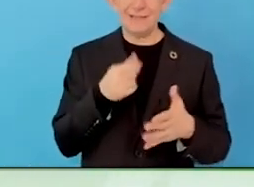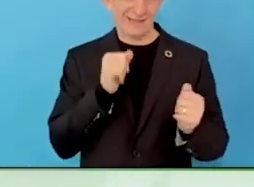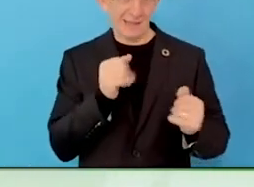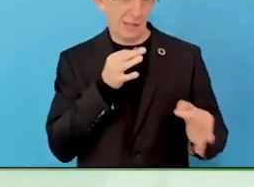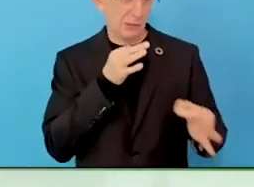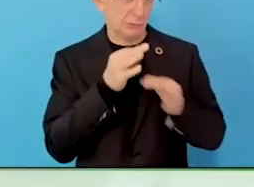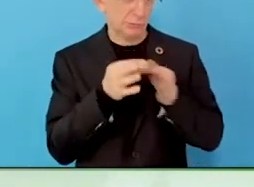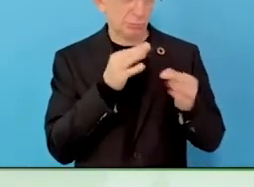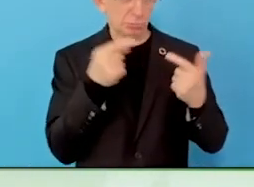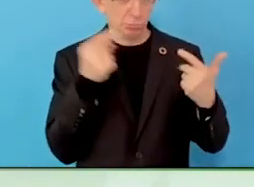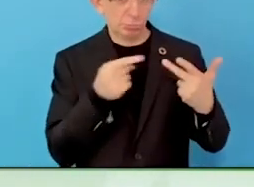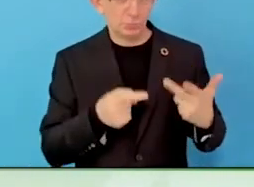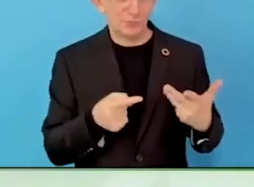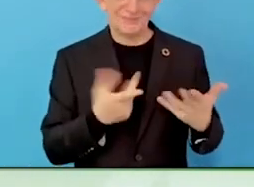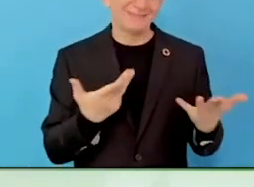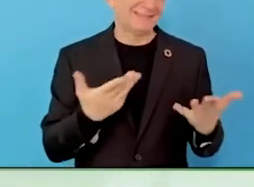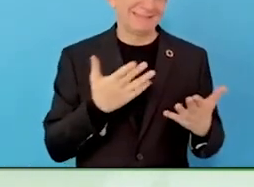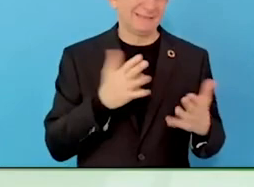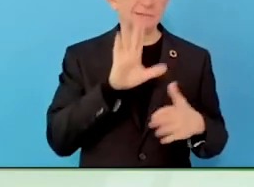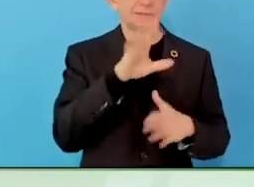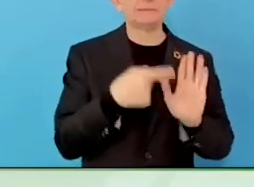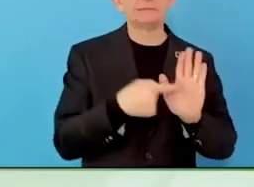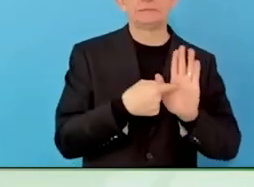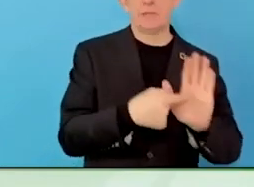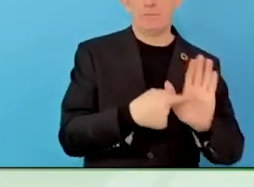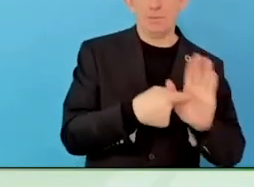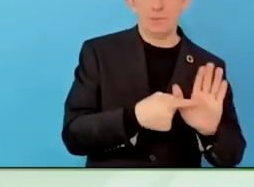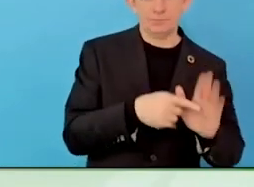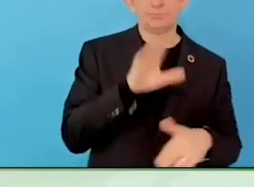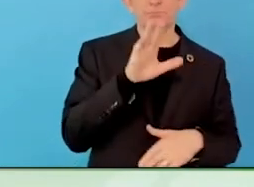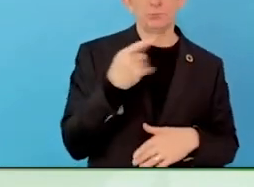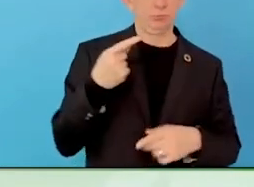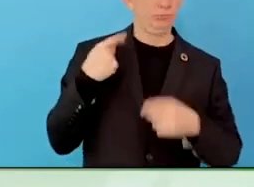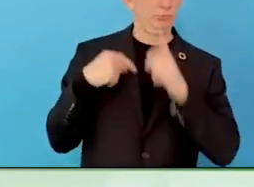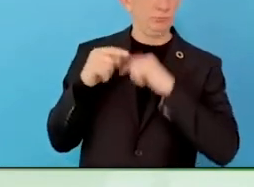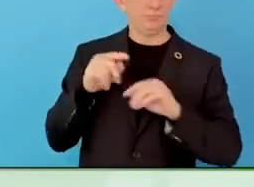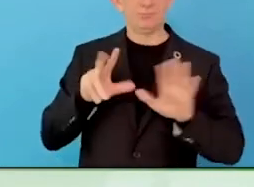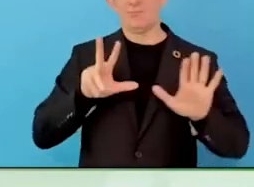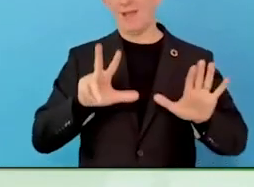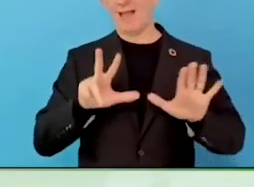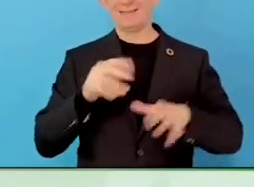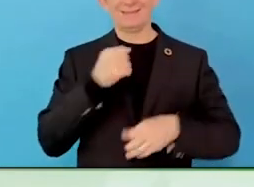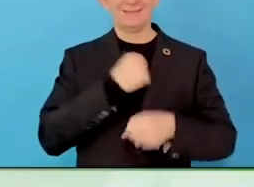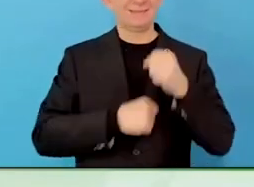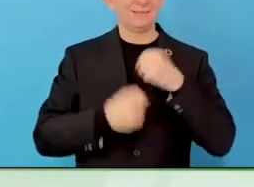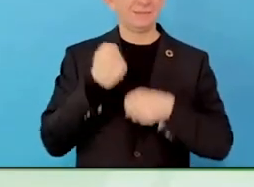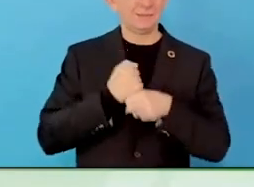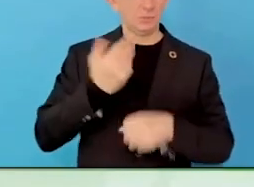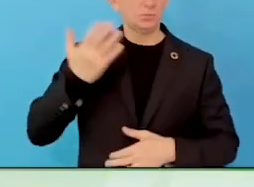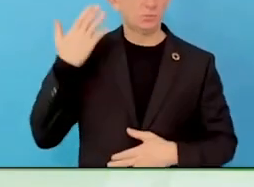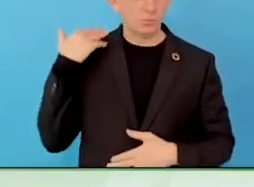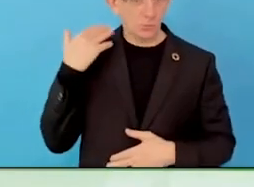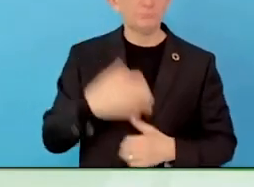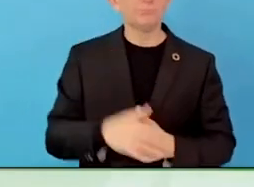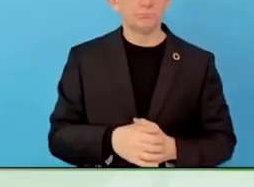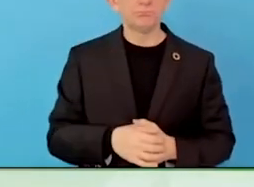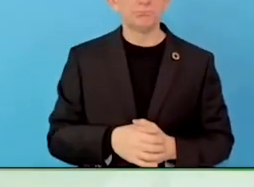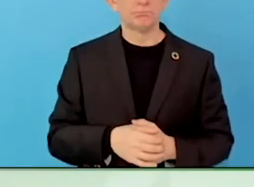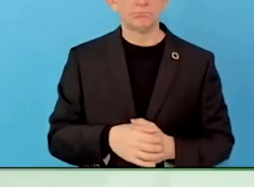Nobody knew about it, nobody understood it. Now, when you start talking about these things, it can be inclusion,